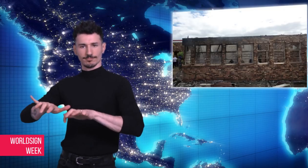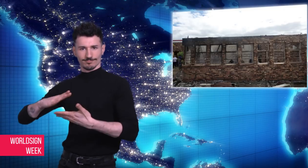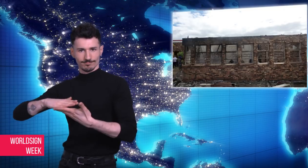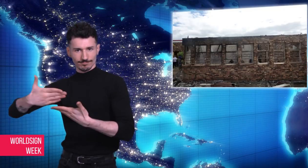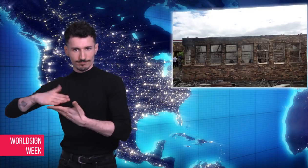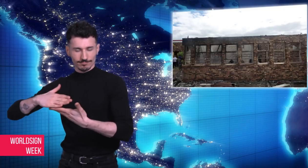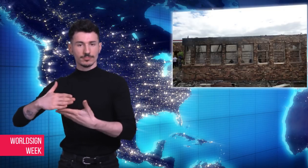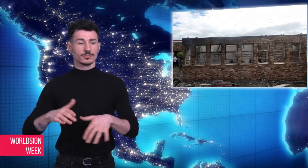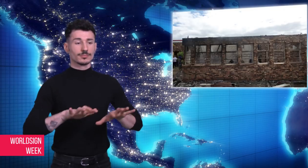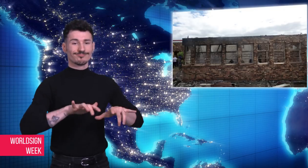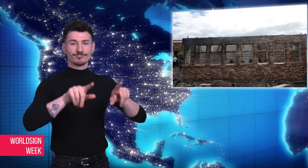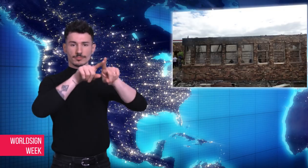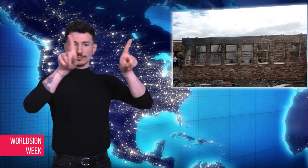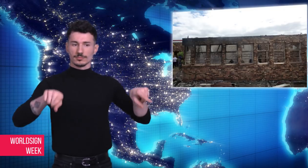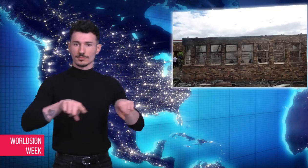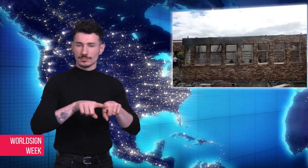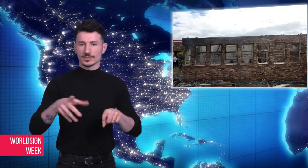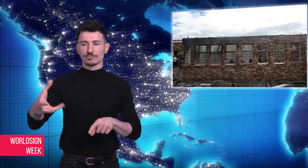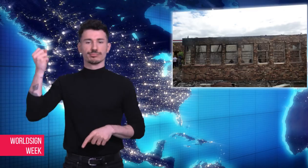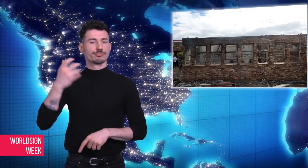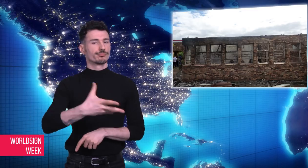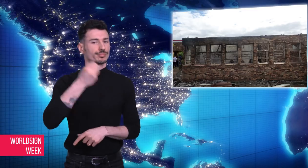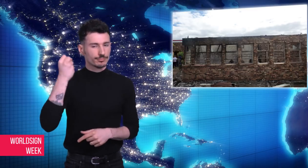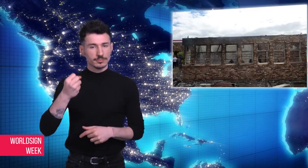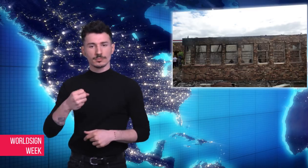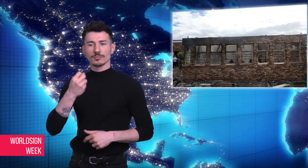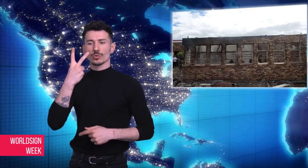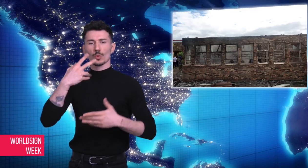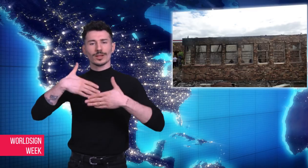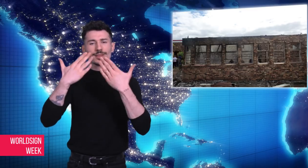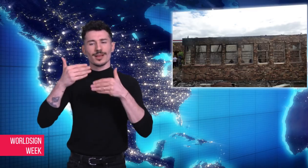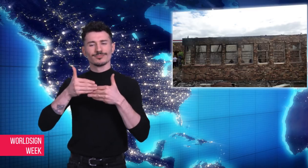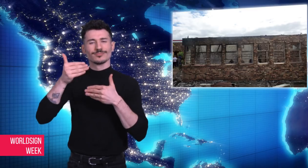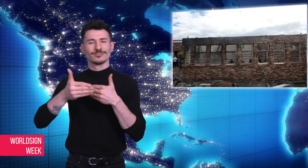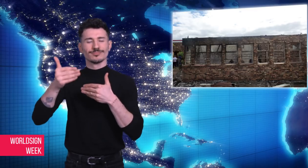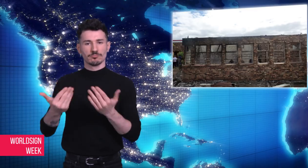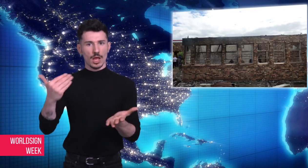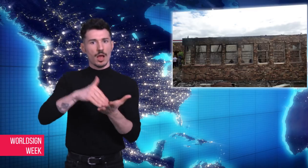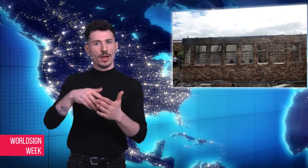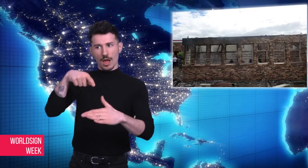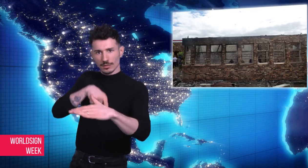The robbers stole desktop computers and laptops. The school was robbed again two days later and stole printers.